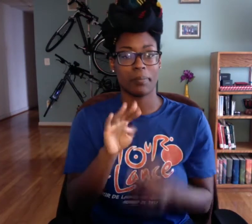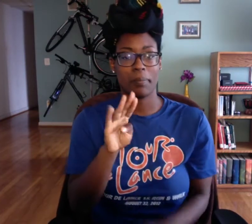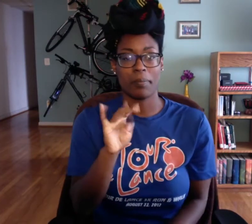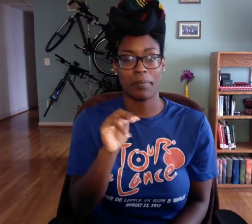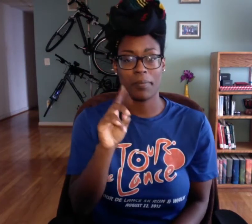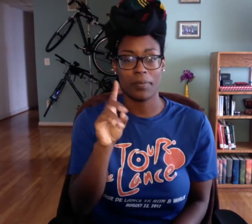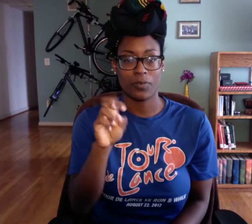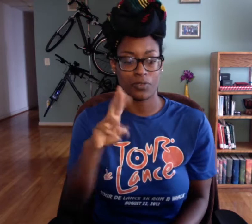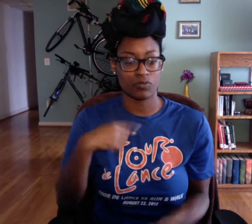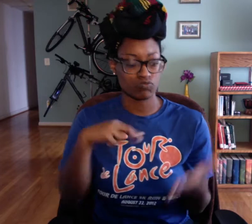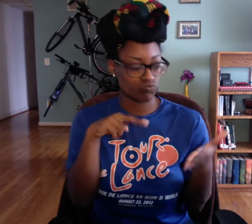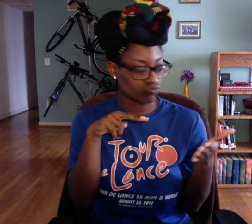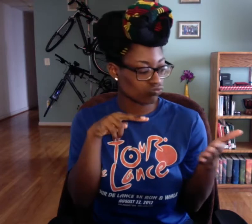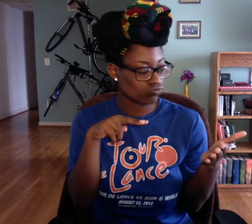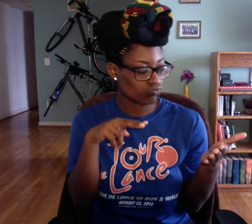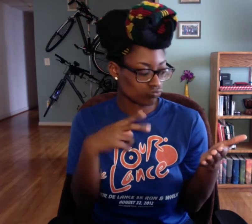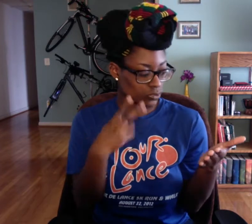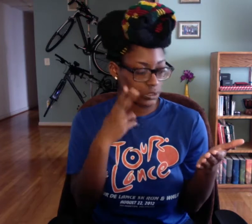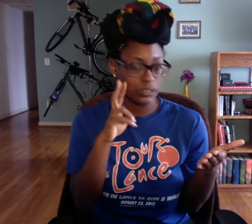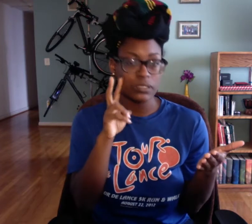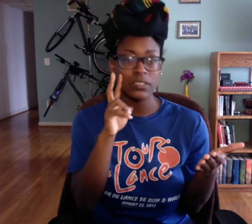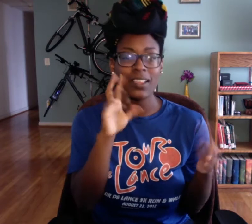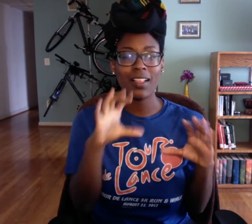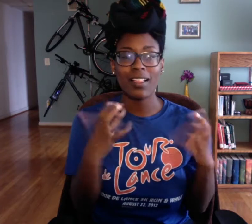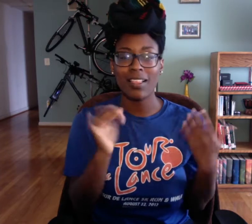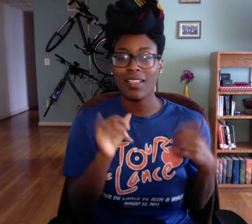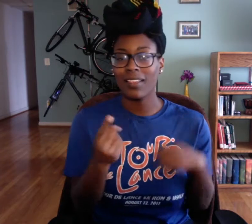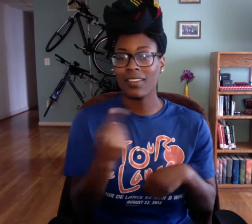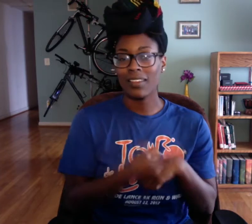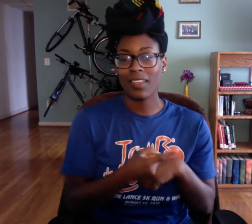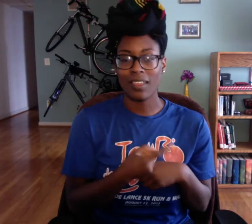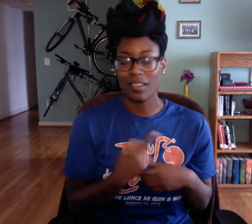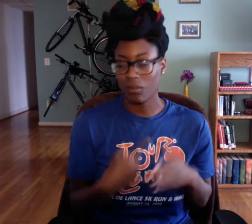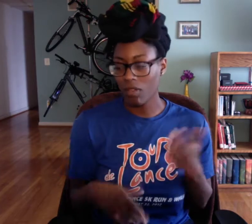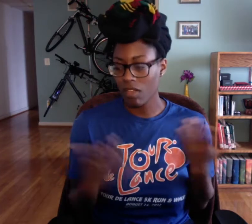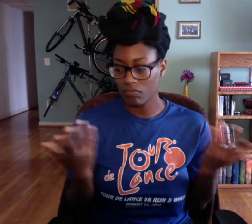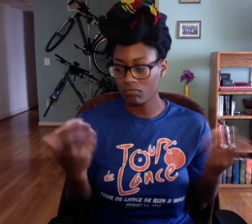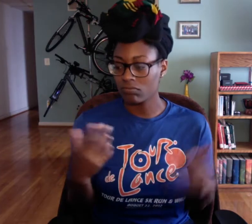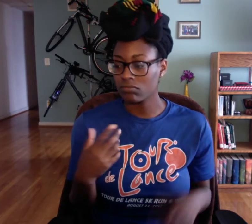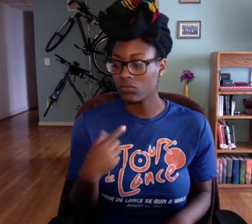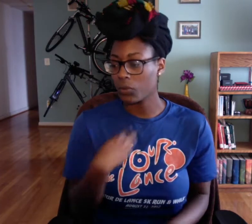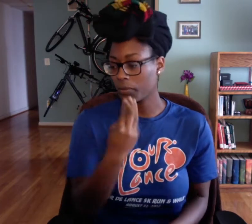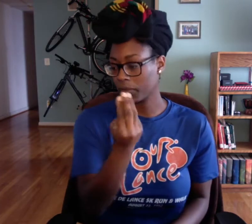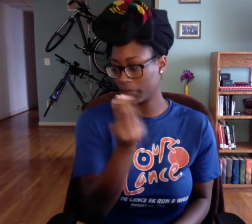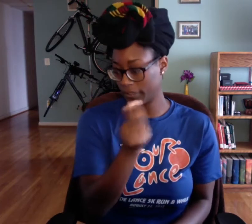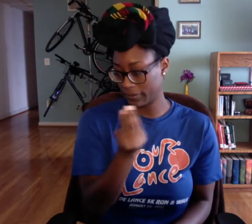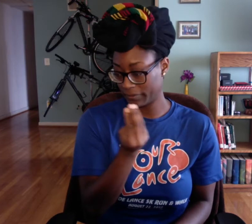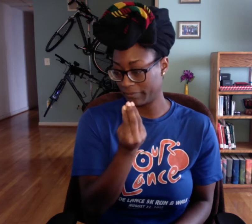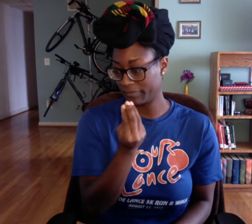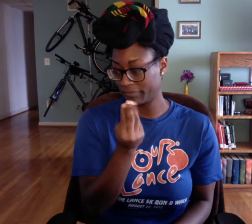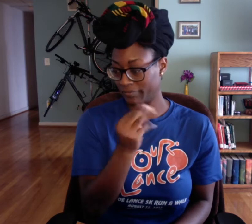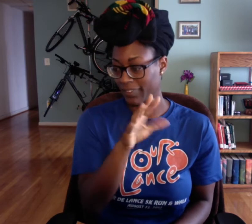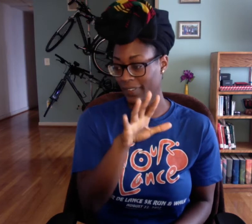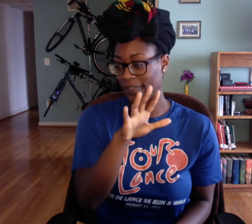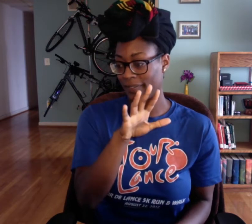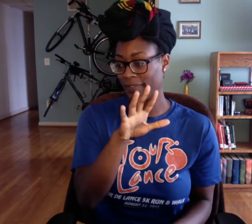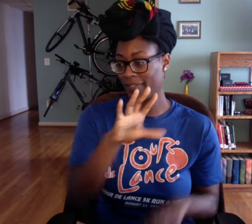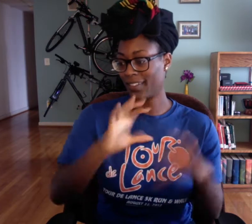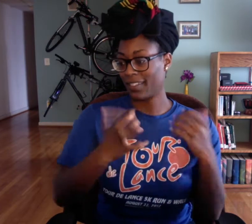I can open up my binder, see what class I have that day and what time.